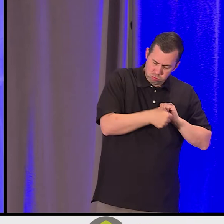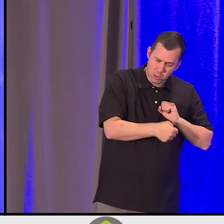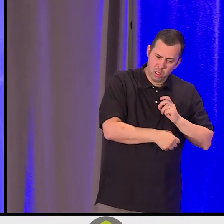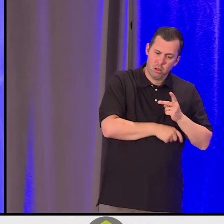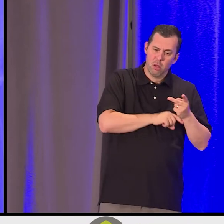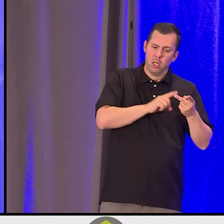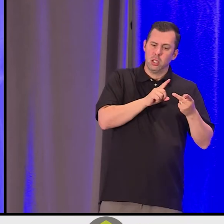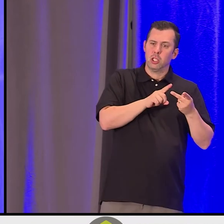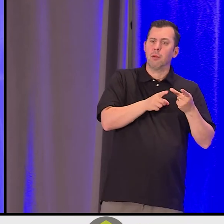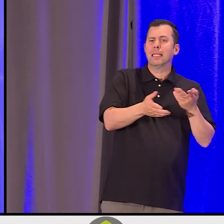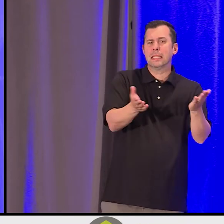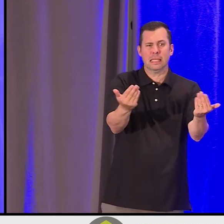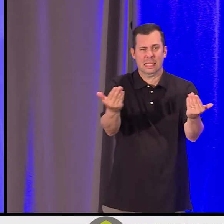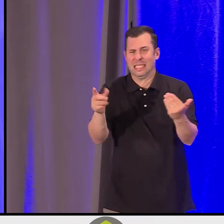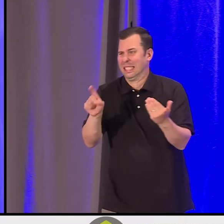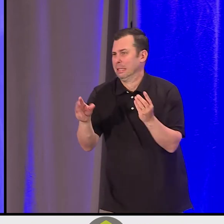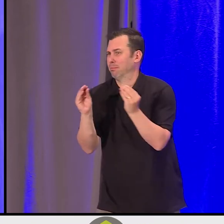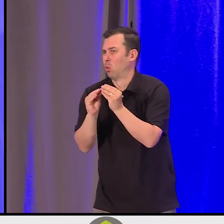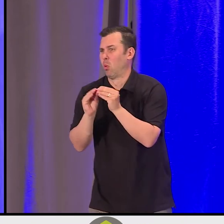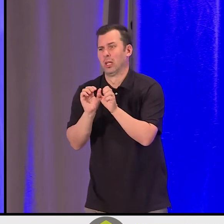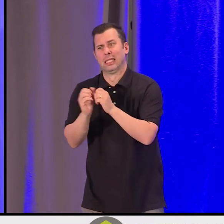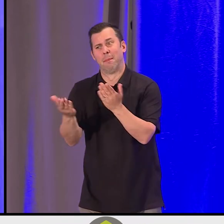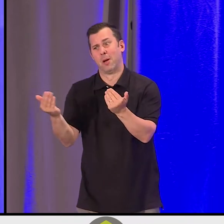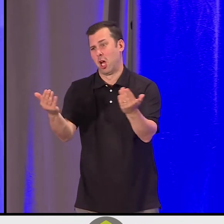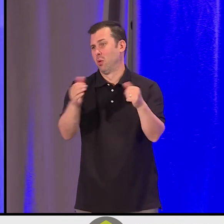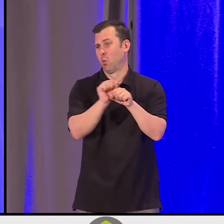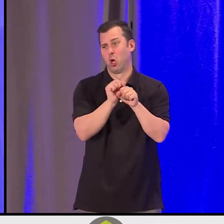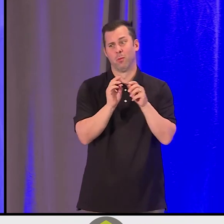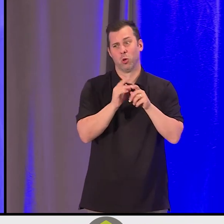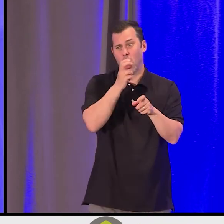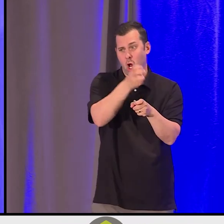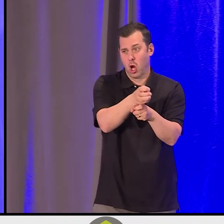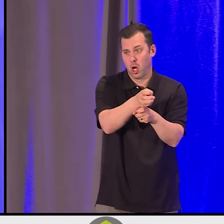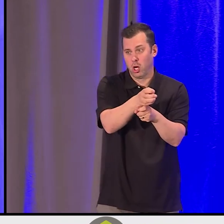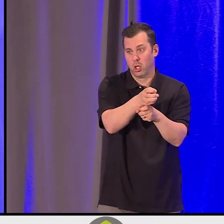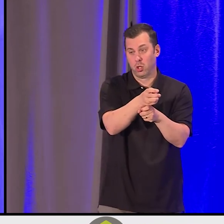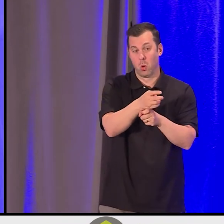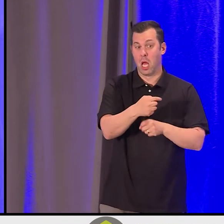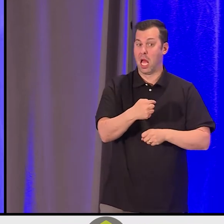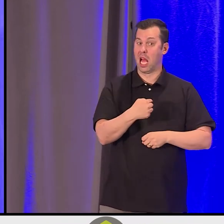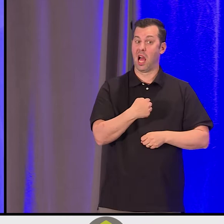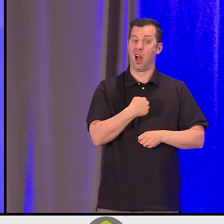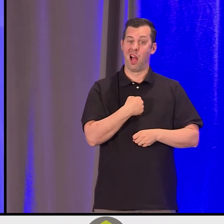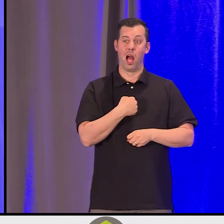what it feels like to be facedown in the arena, bloodied